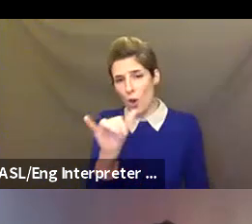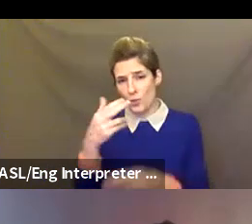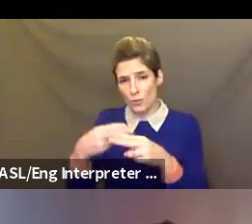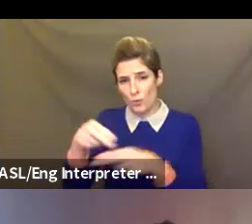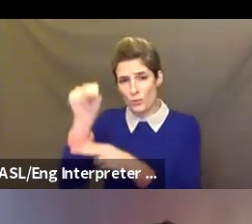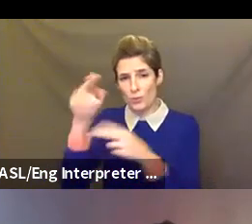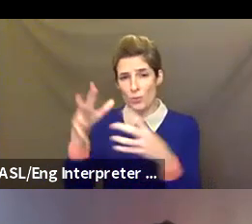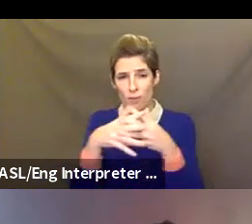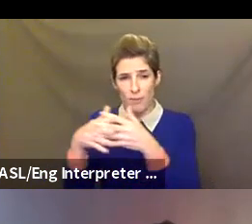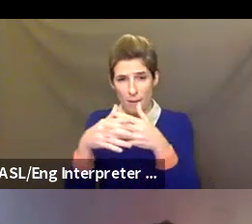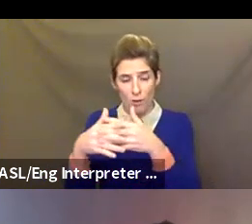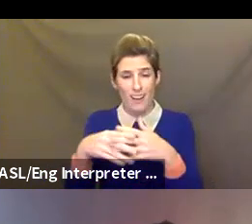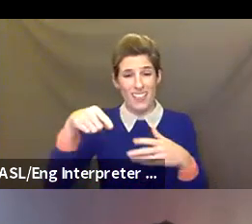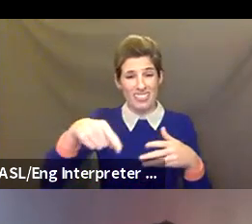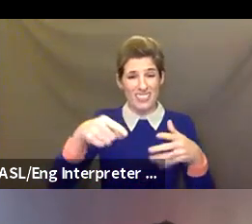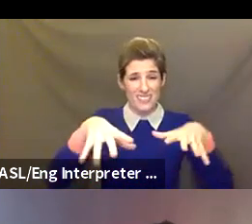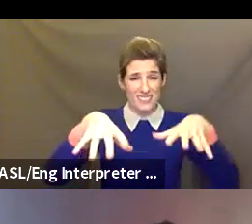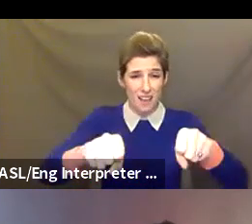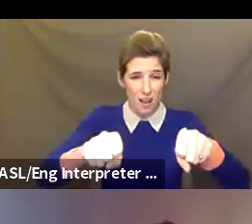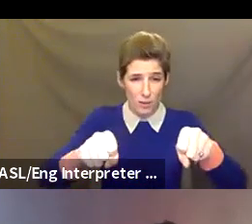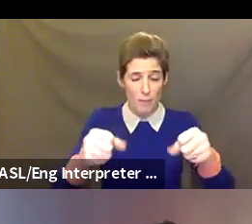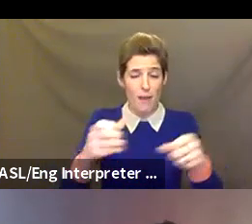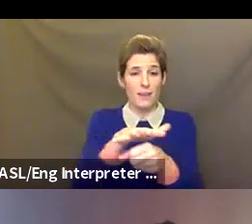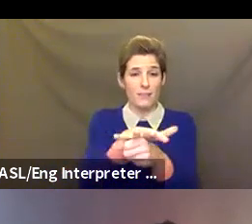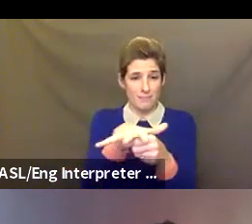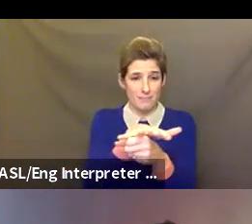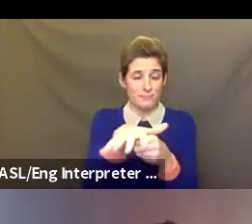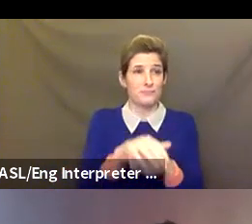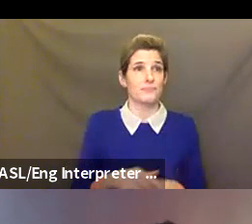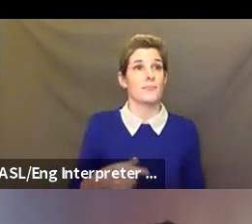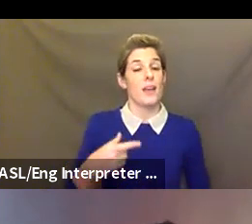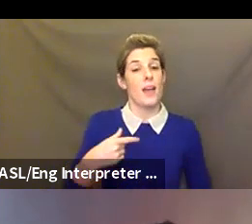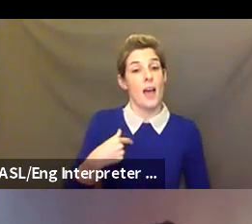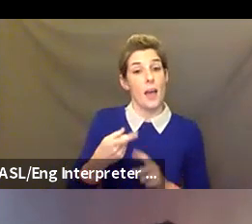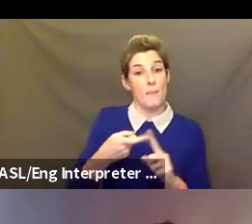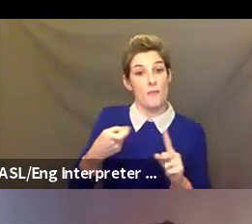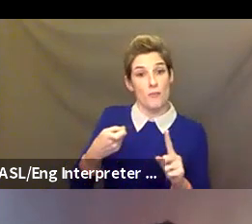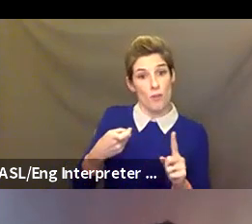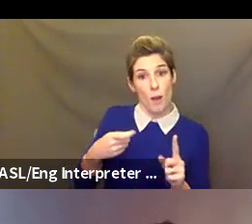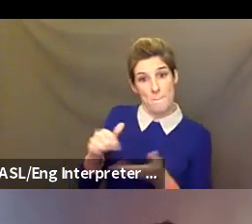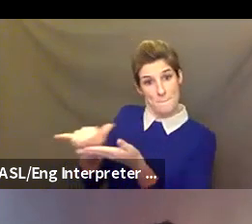territory. I am coming to you from the land of the Lenape in northern Manhattan. A.R.T./New York's membership in the five